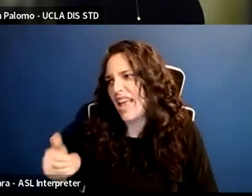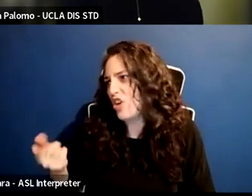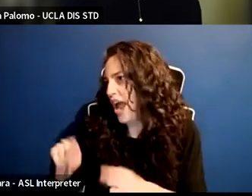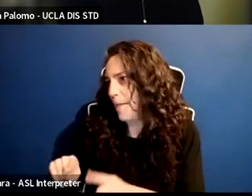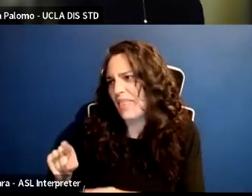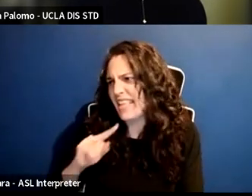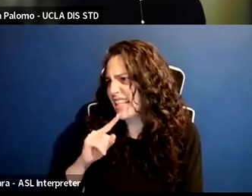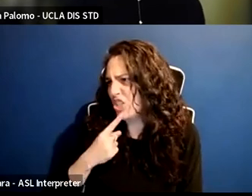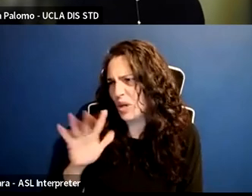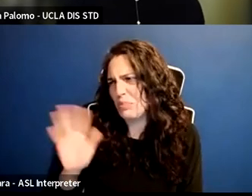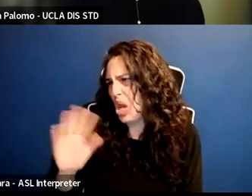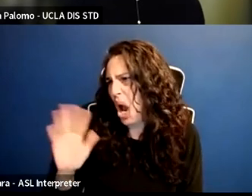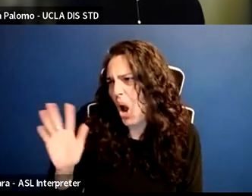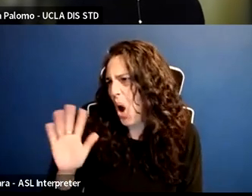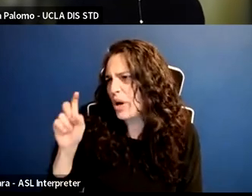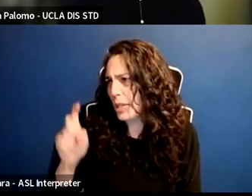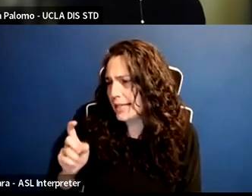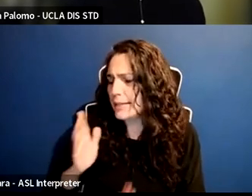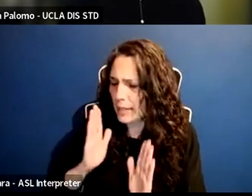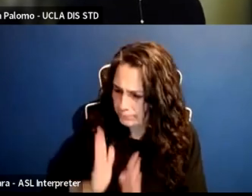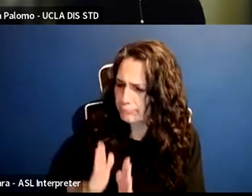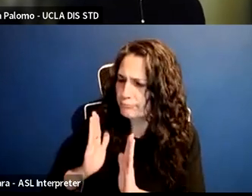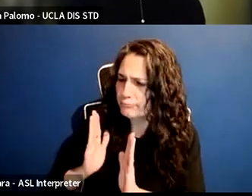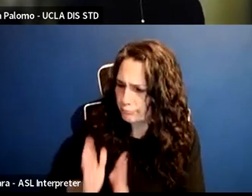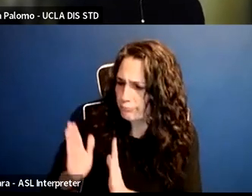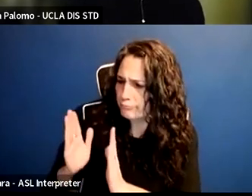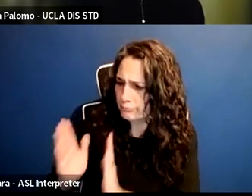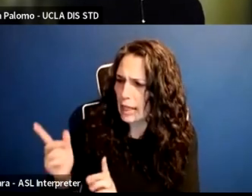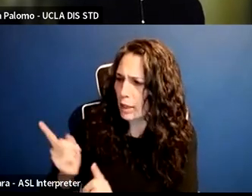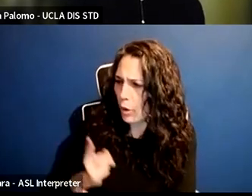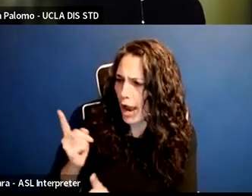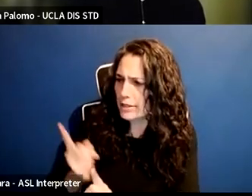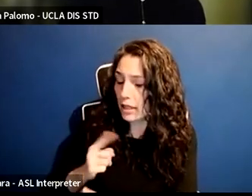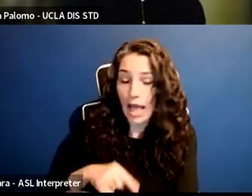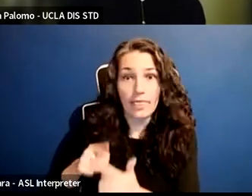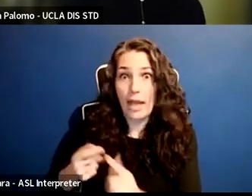Let's be incremental. Let's be practical. It doesn't matter anymore.